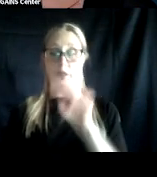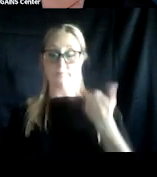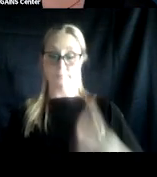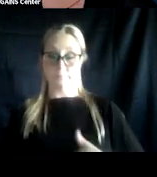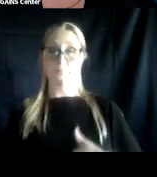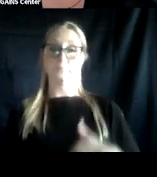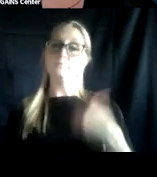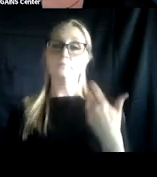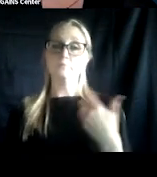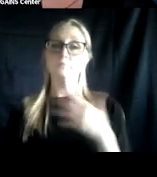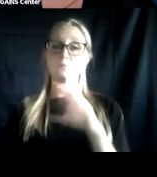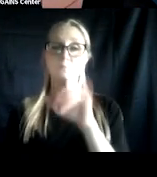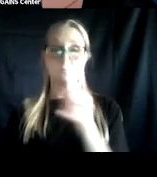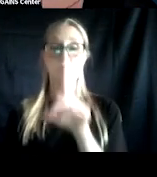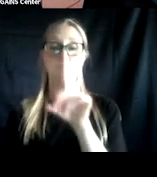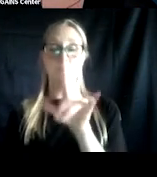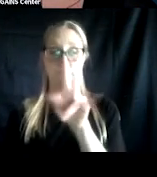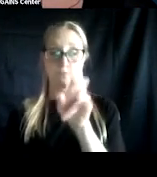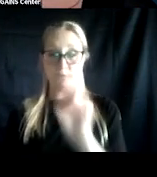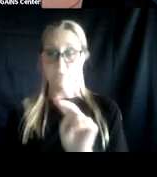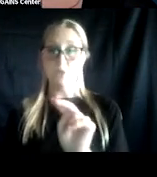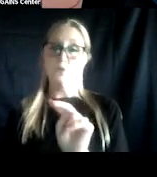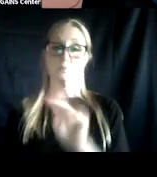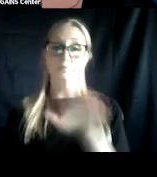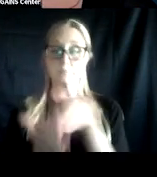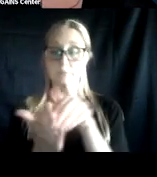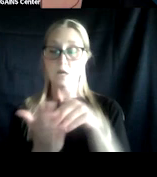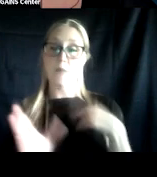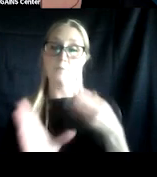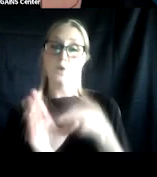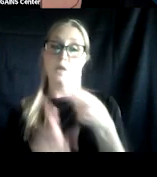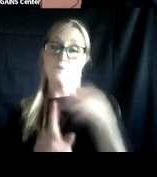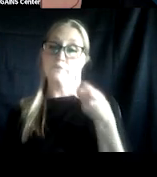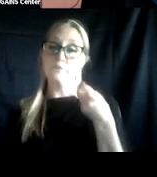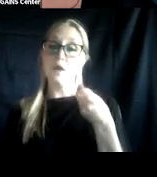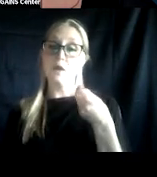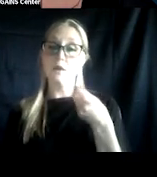in SAMHSA's GAINS Center, and I am joining from the Charlotte, North Carolina area.